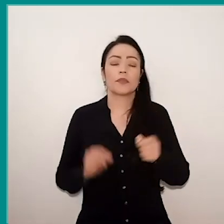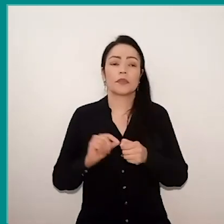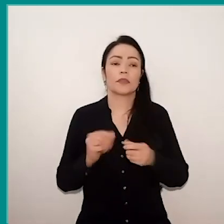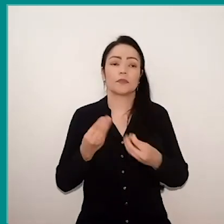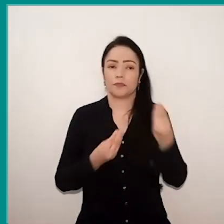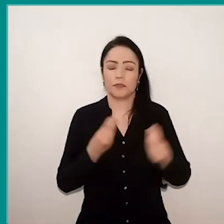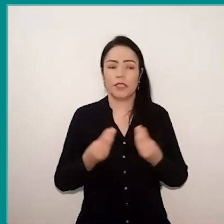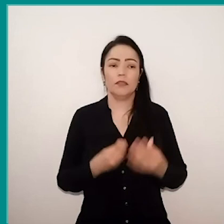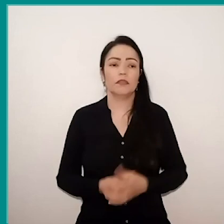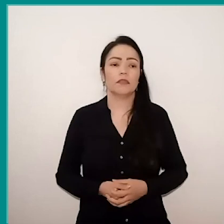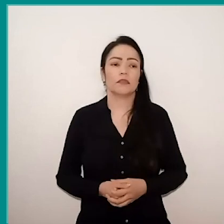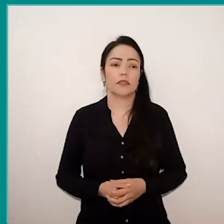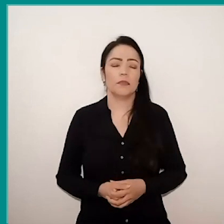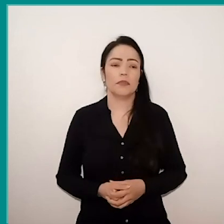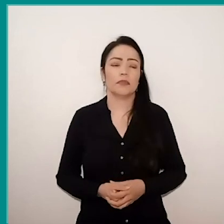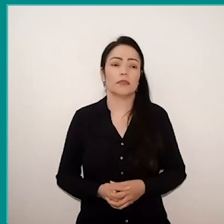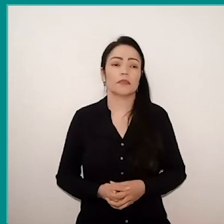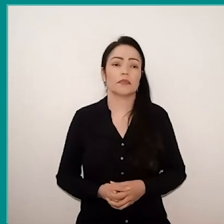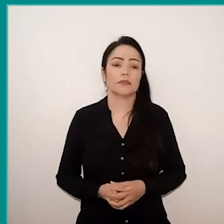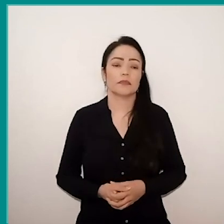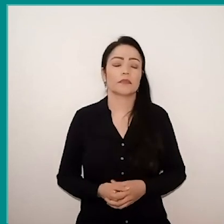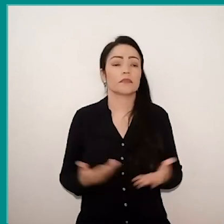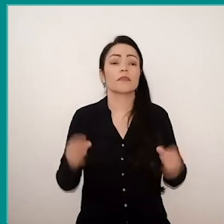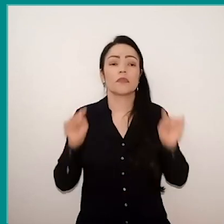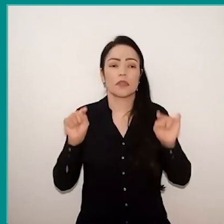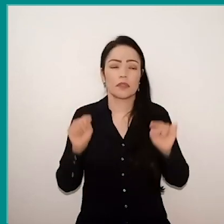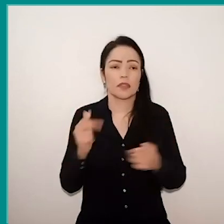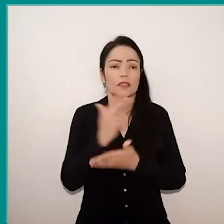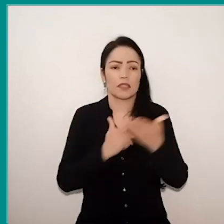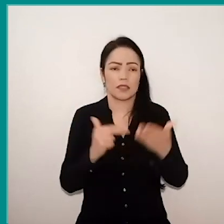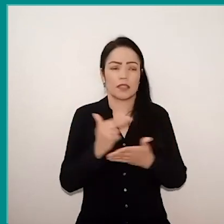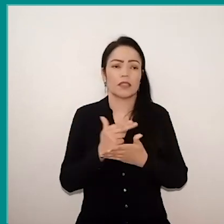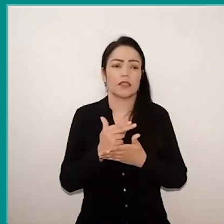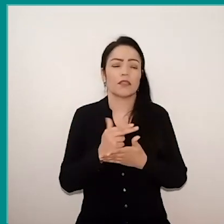So, this drawing represents this idea.